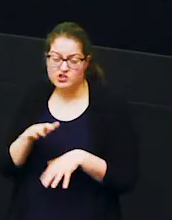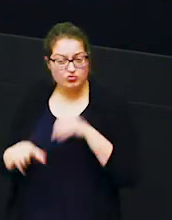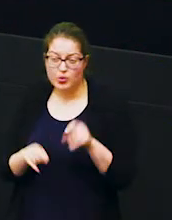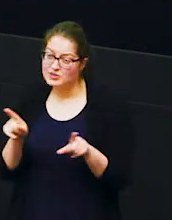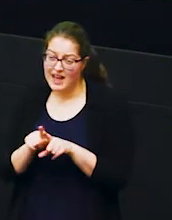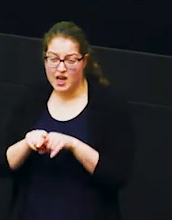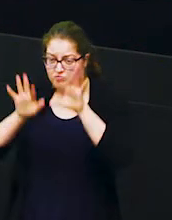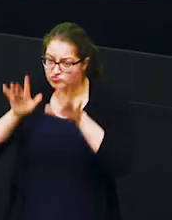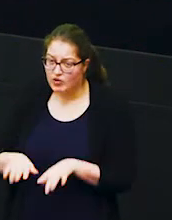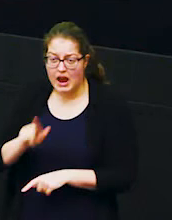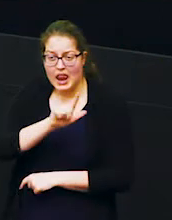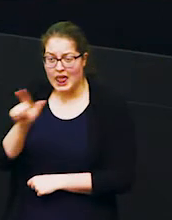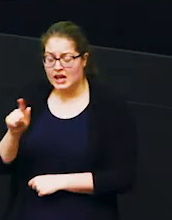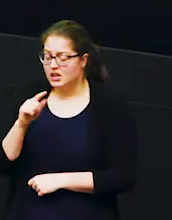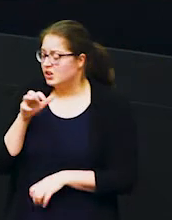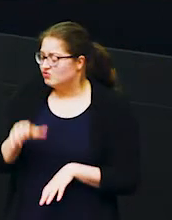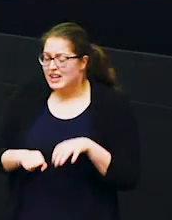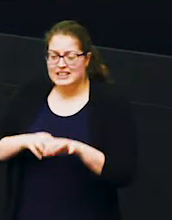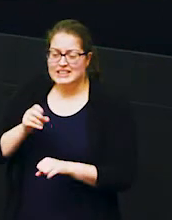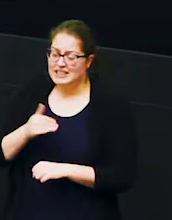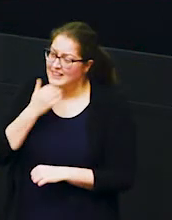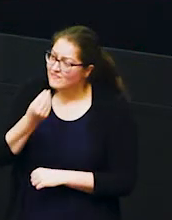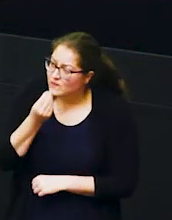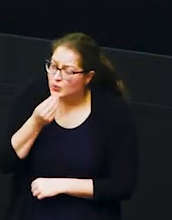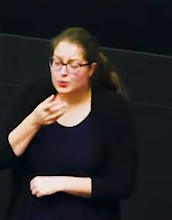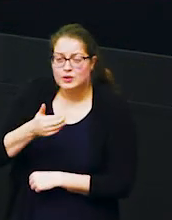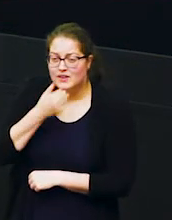they're also struggling to make sure they have enough food and water to feed their families